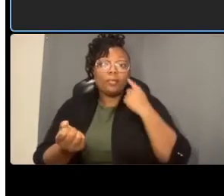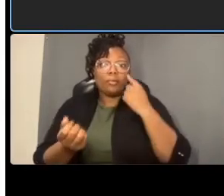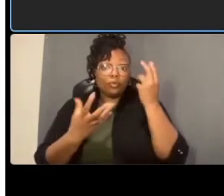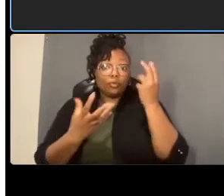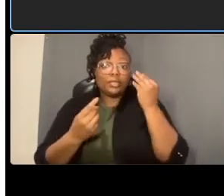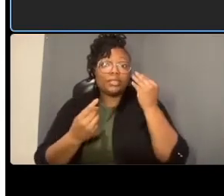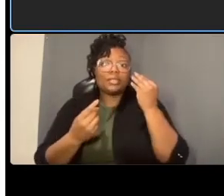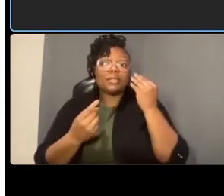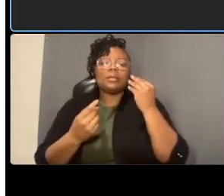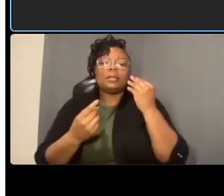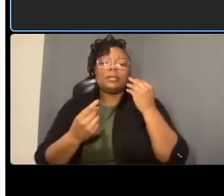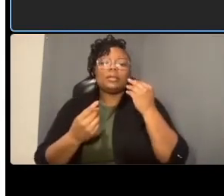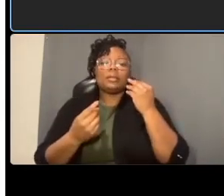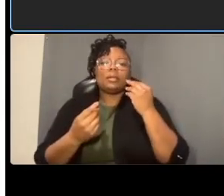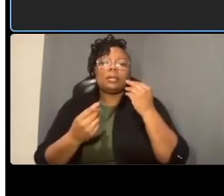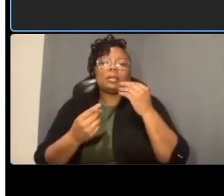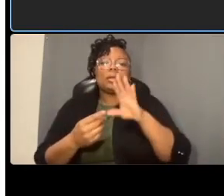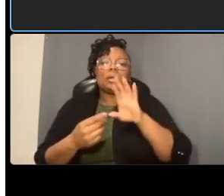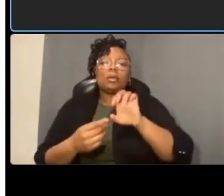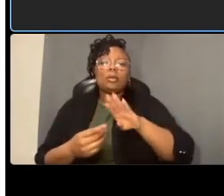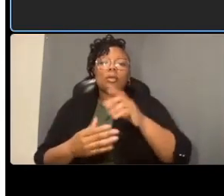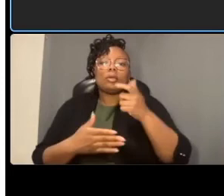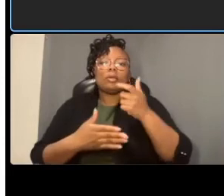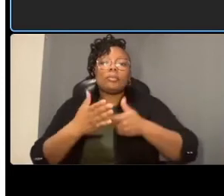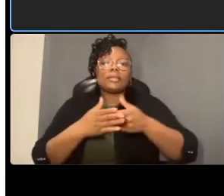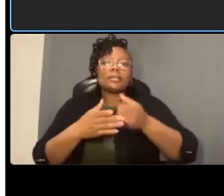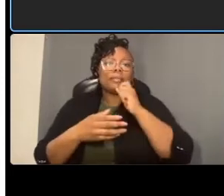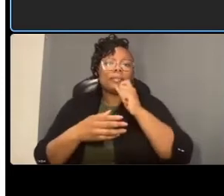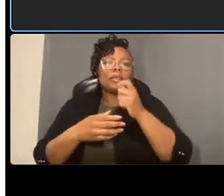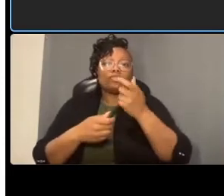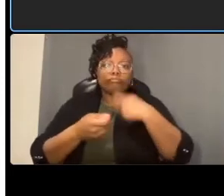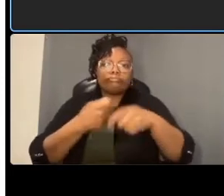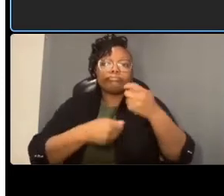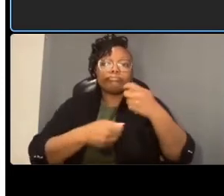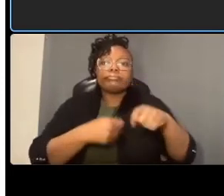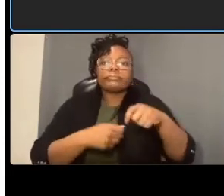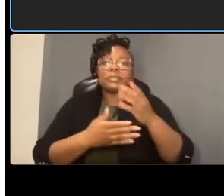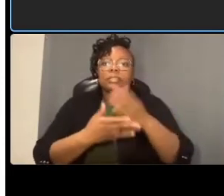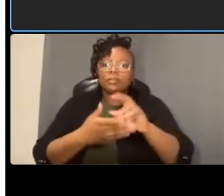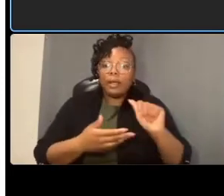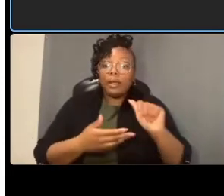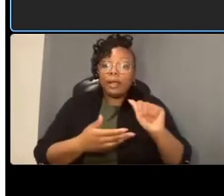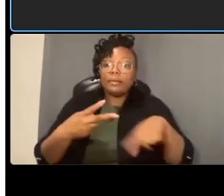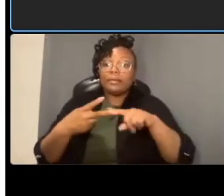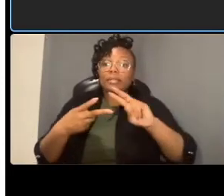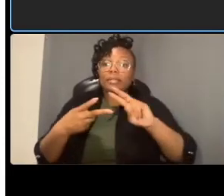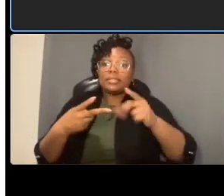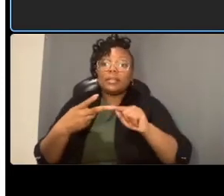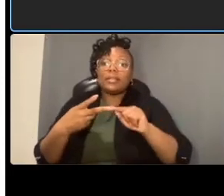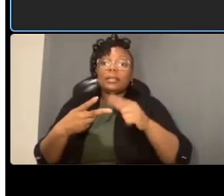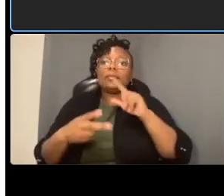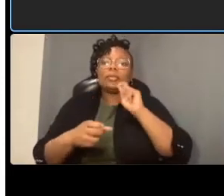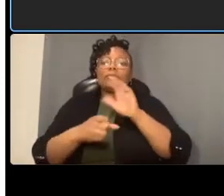to ensuring parking revenues goes to tdm efforts along the corridor to lessen demand for curb space